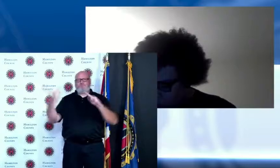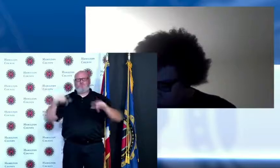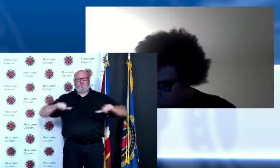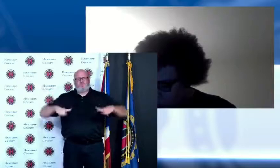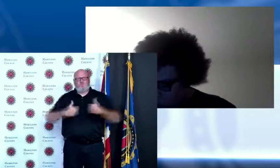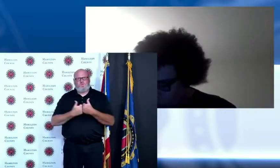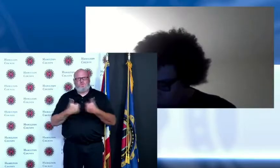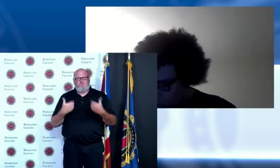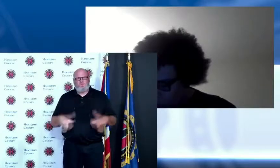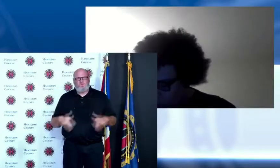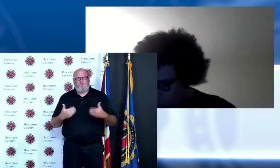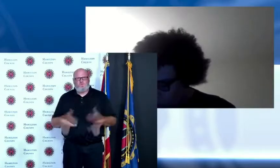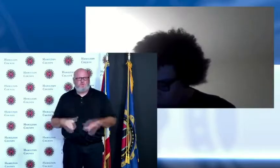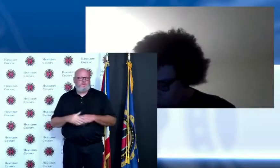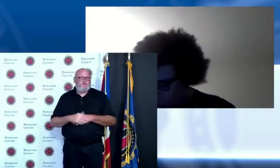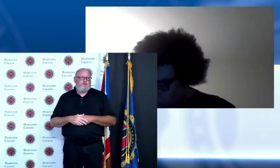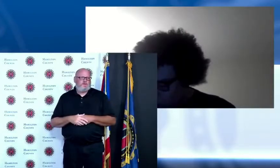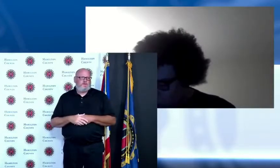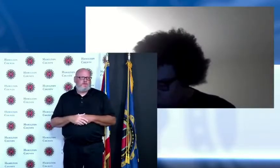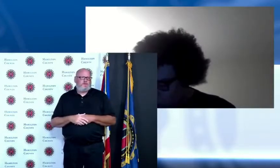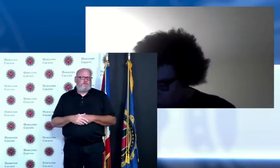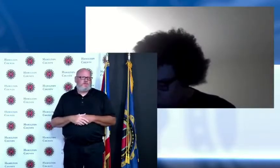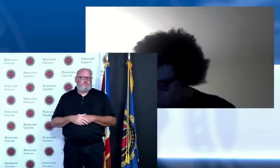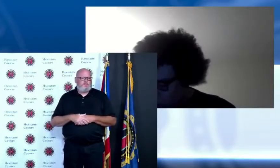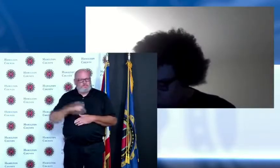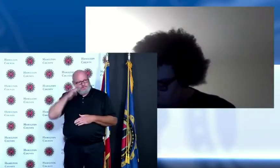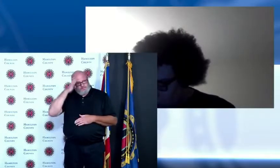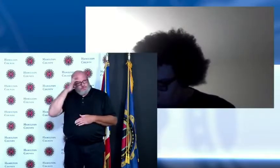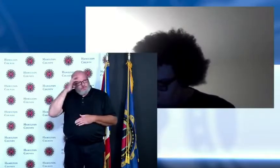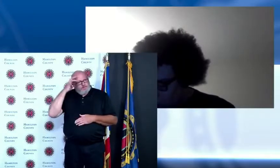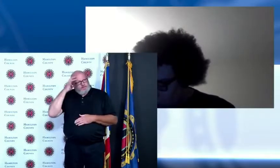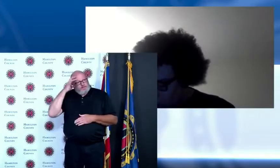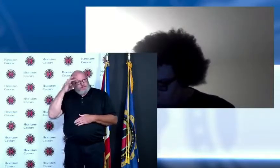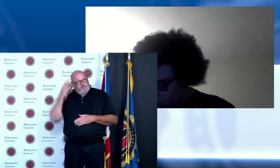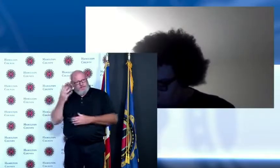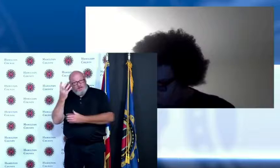want to lose track of the loss because I think it's the primary thing that we need to remember